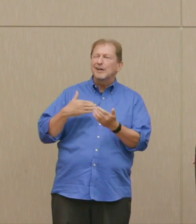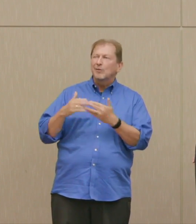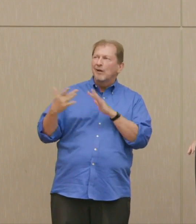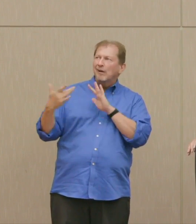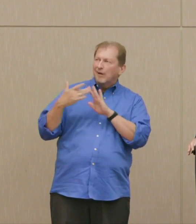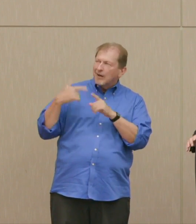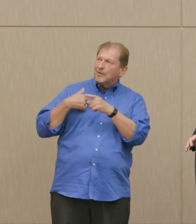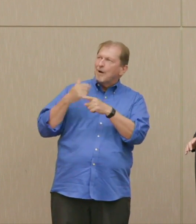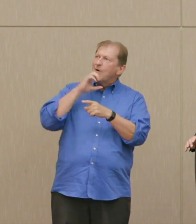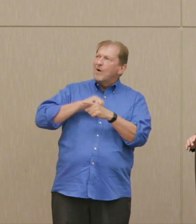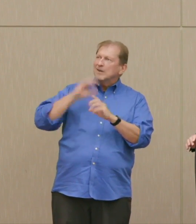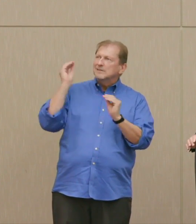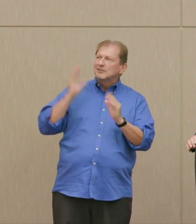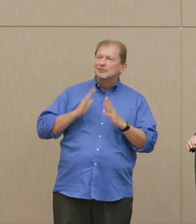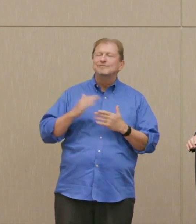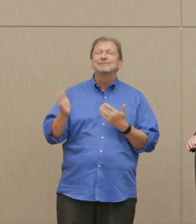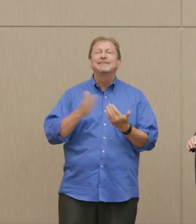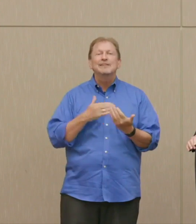He's in his 90s now.